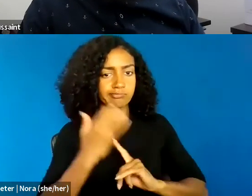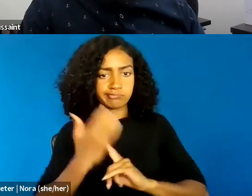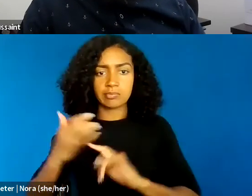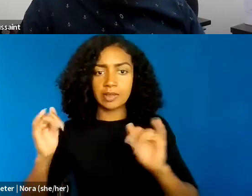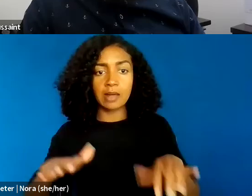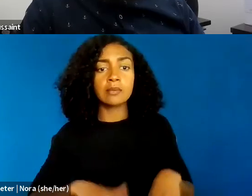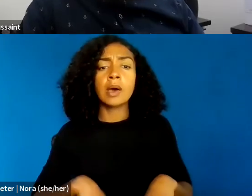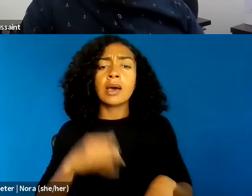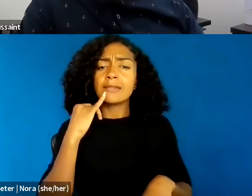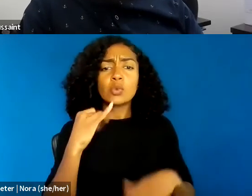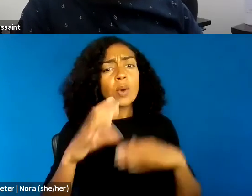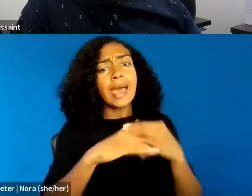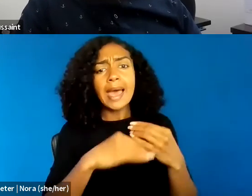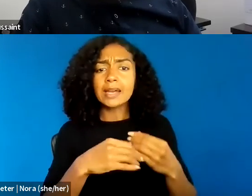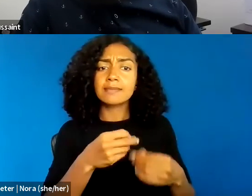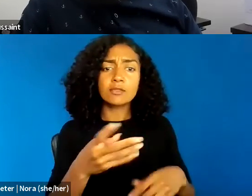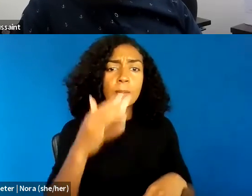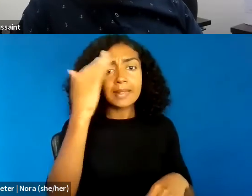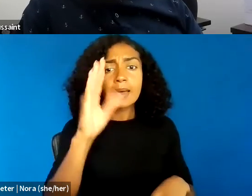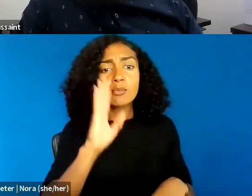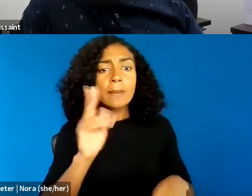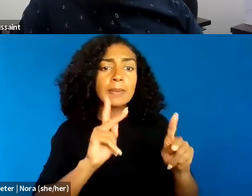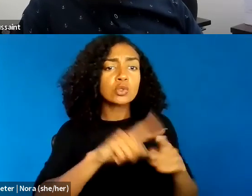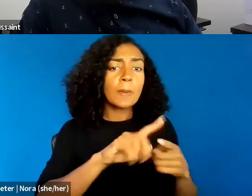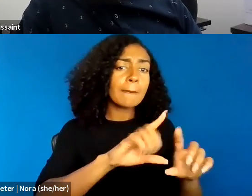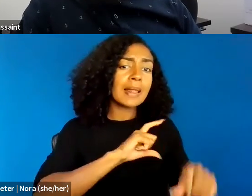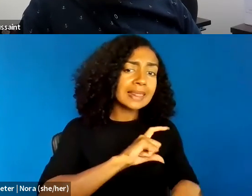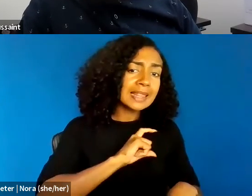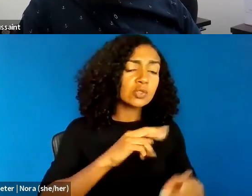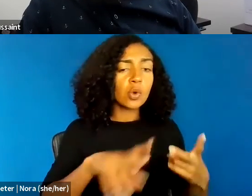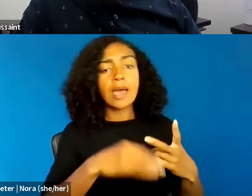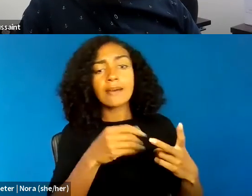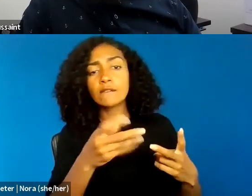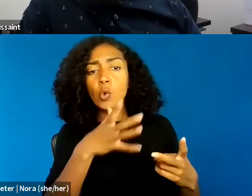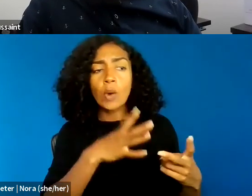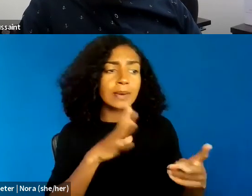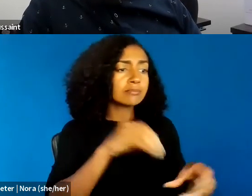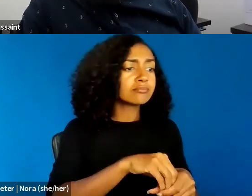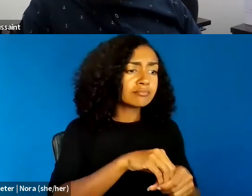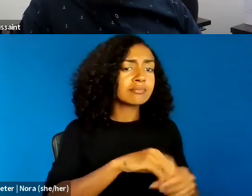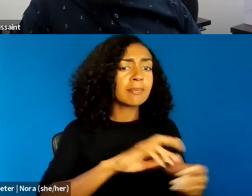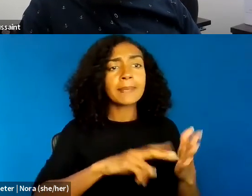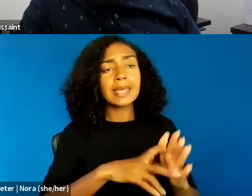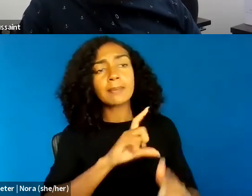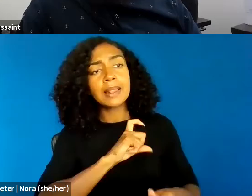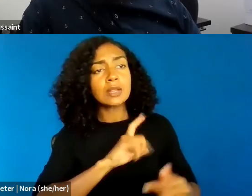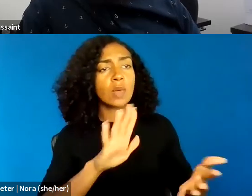they're gonna be transformed. All of those people could engage in police abuses, all of those people could participate